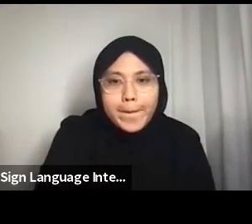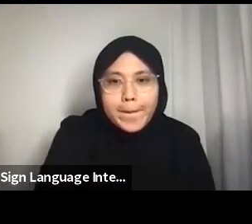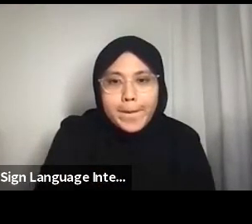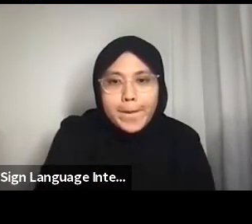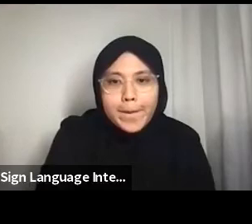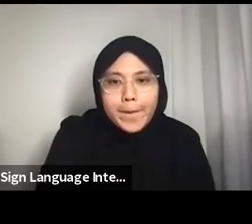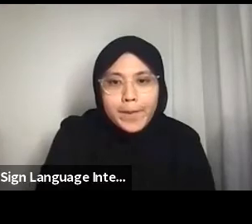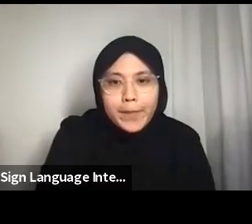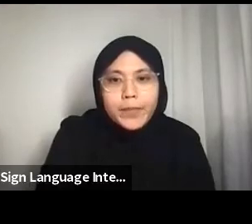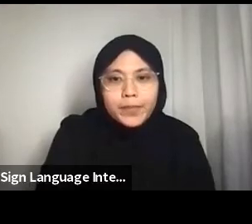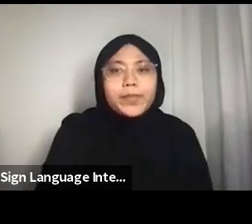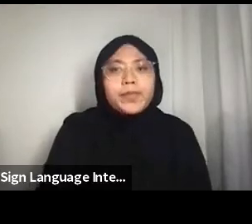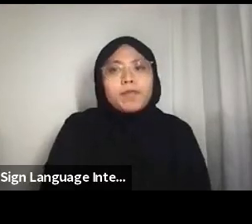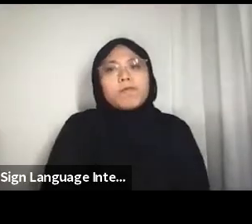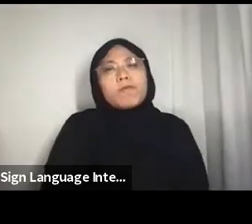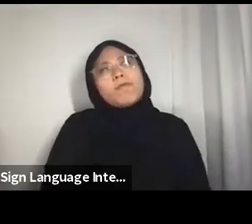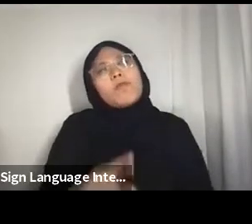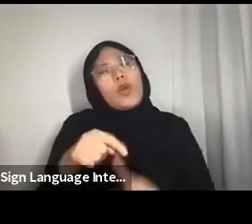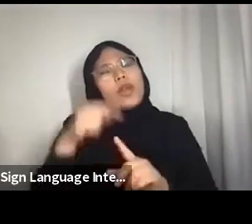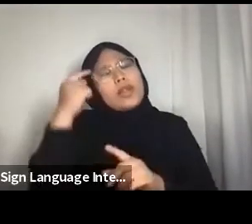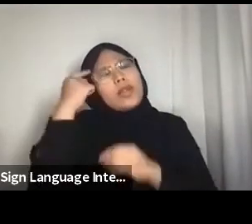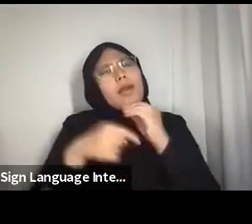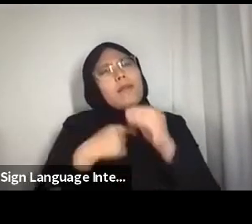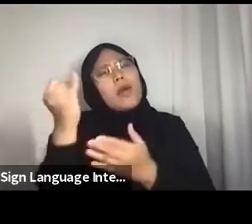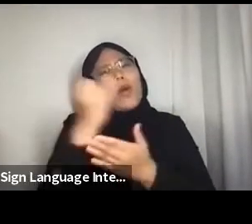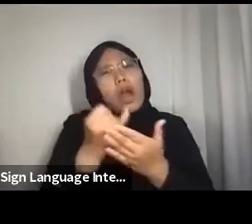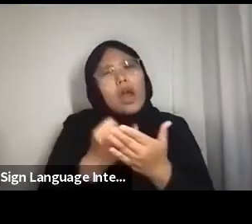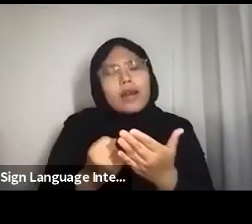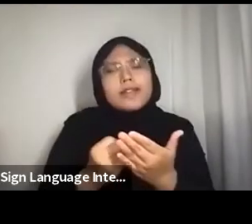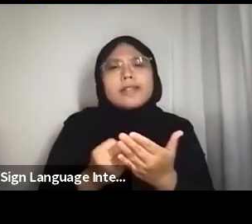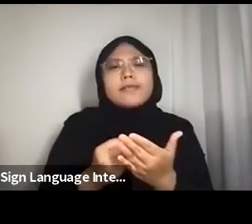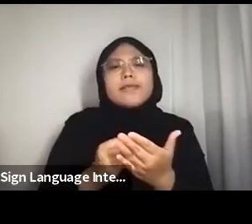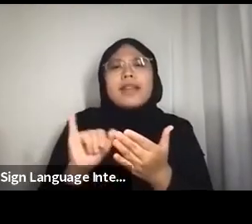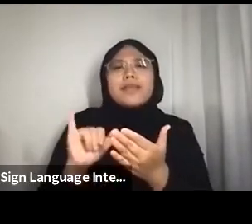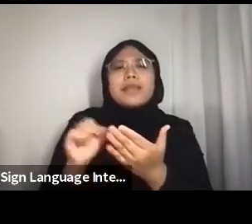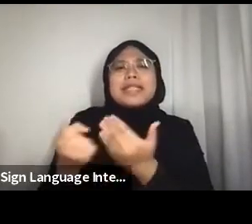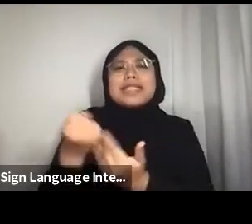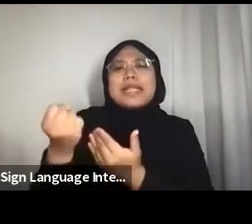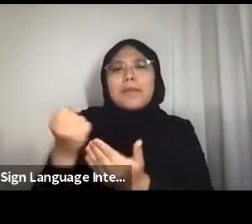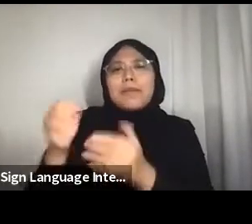When I think about art at its simplest form, I think of it as expression first.